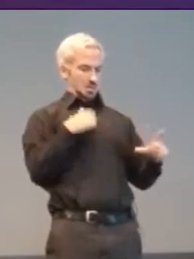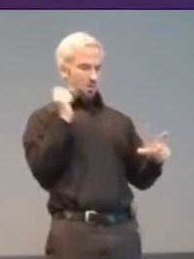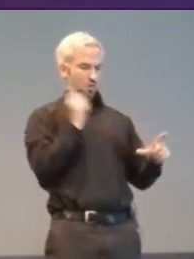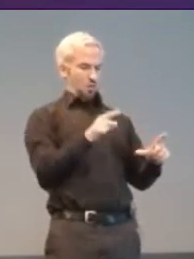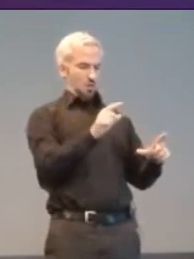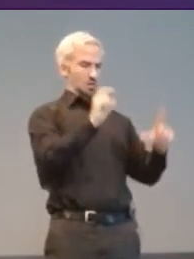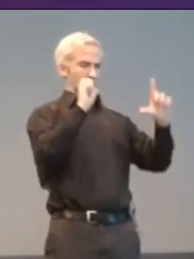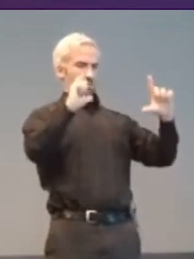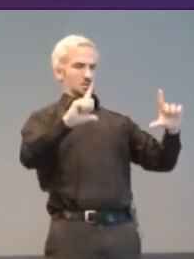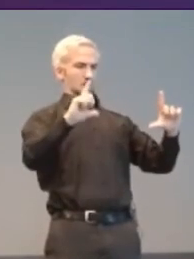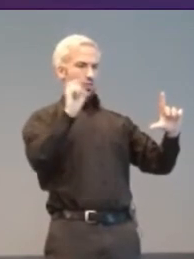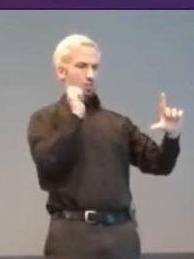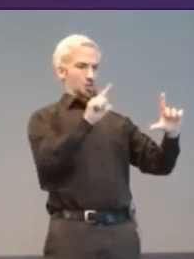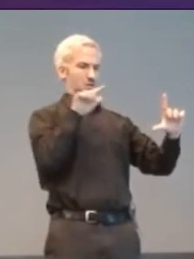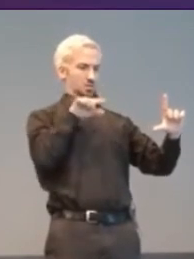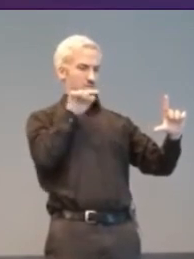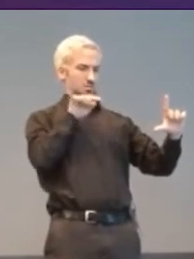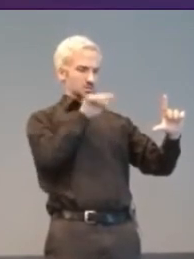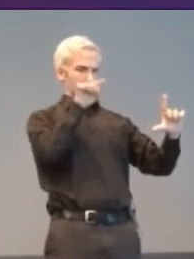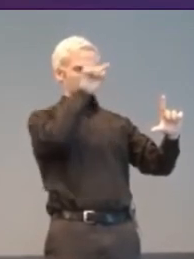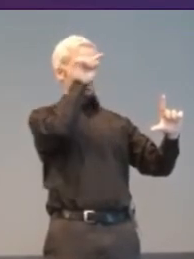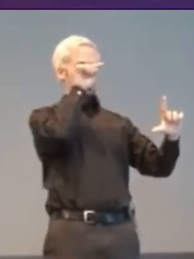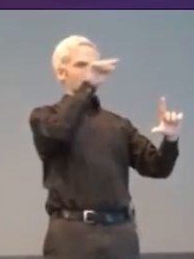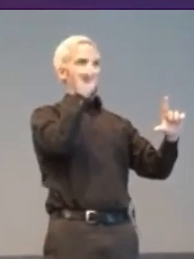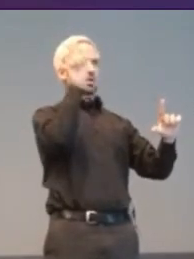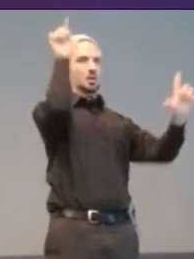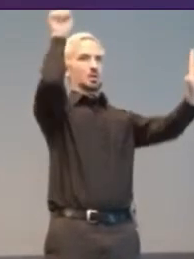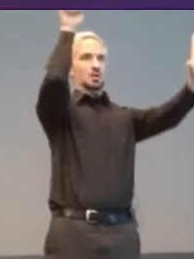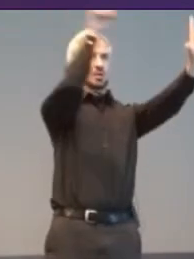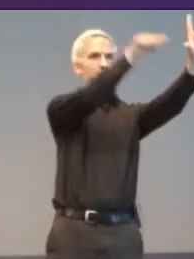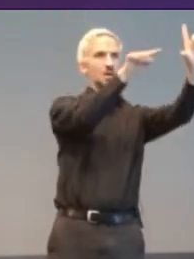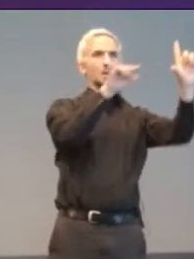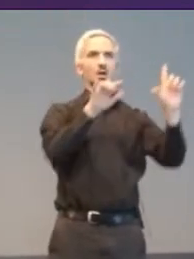Likewise, but on a grander scale, real vs virtual golf was played at the Real